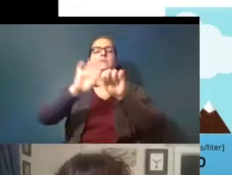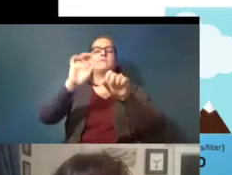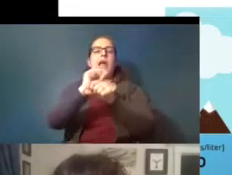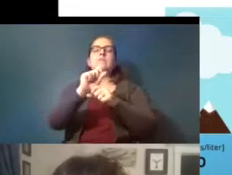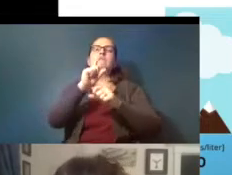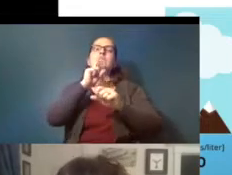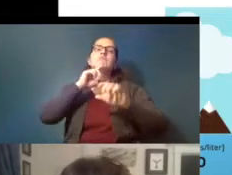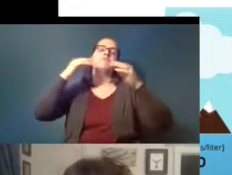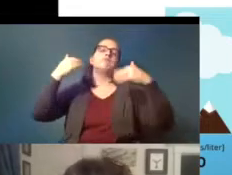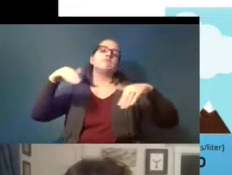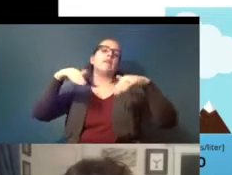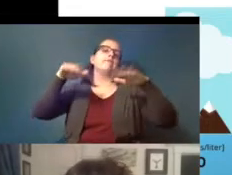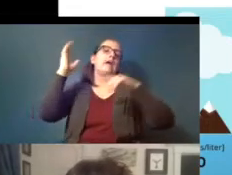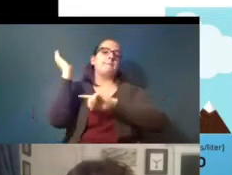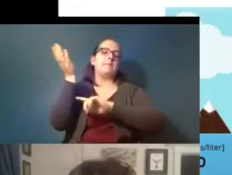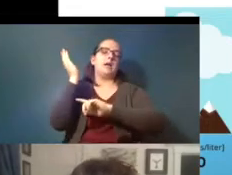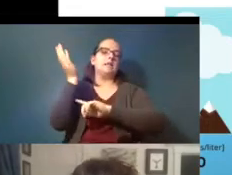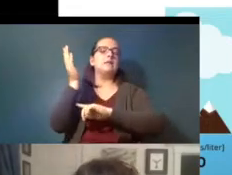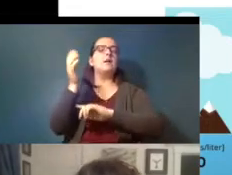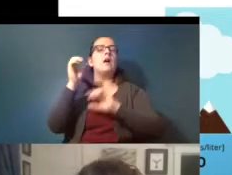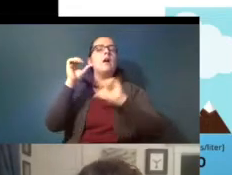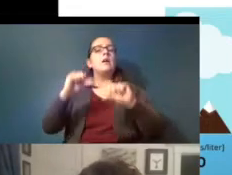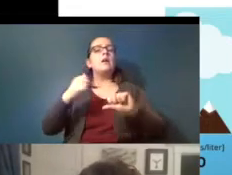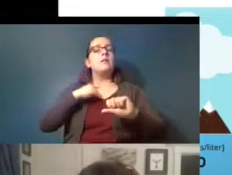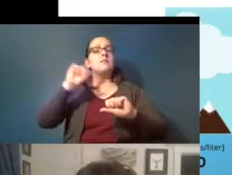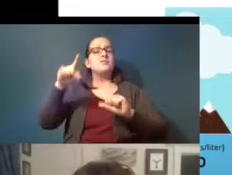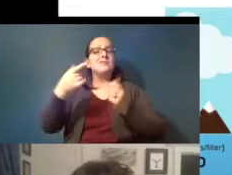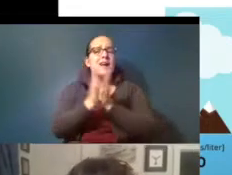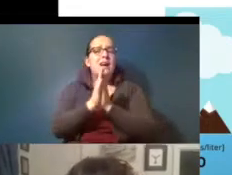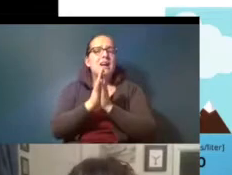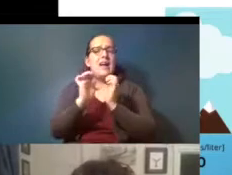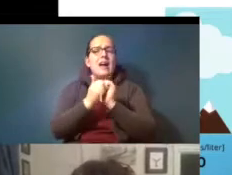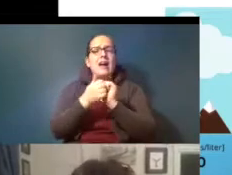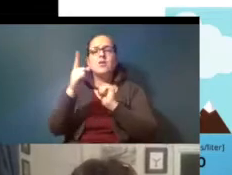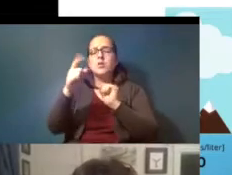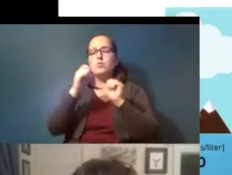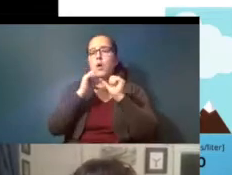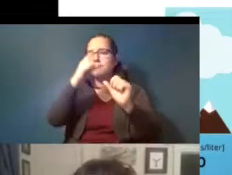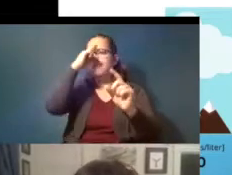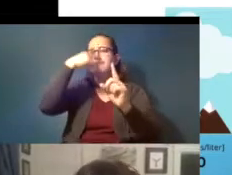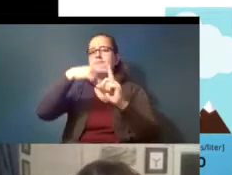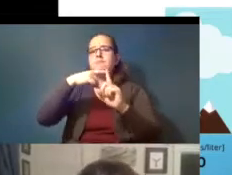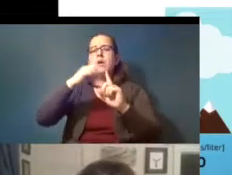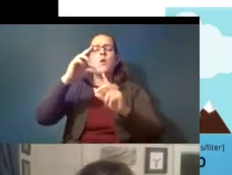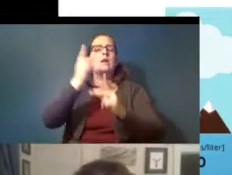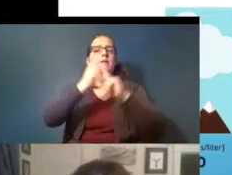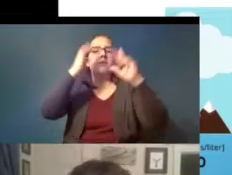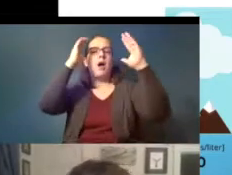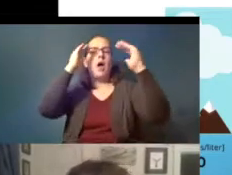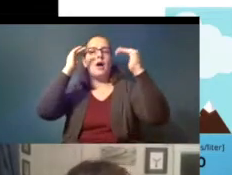presentation can i just ask you how you stay positive or keep hope when looking at these data